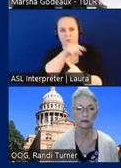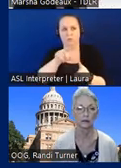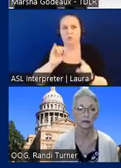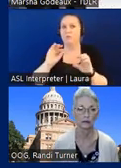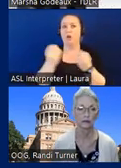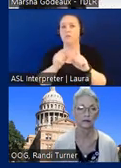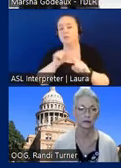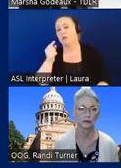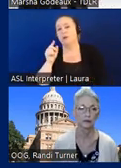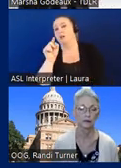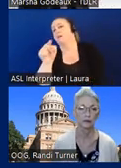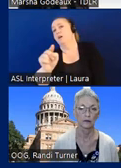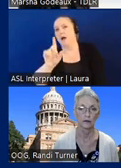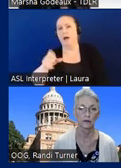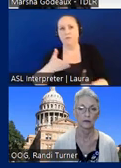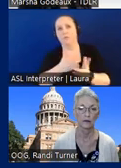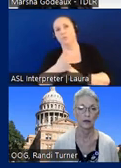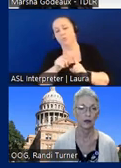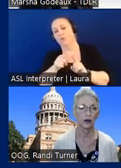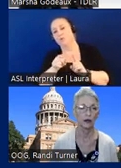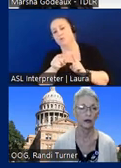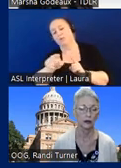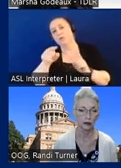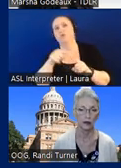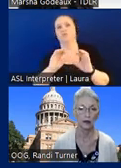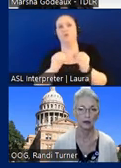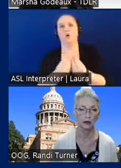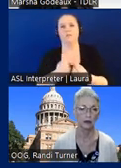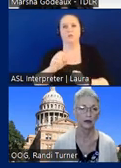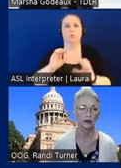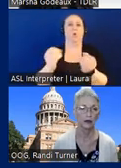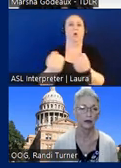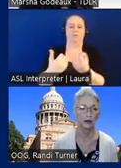to be able to get through that warehouse to the office so that office also has a trainer and exit